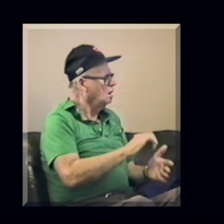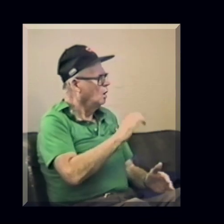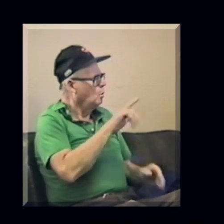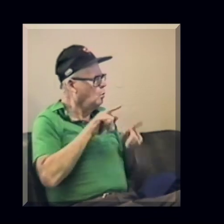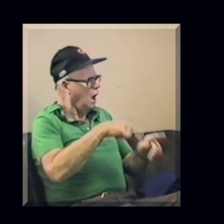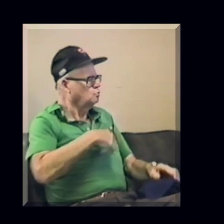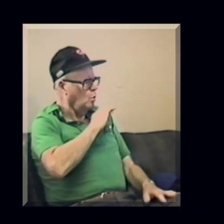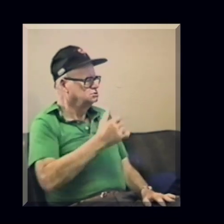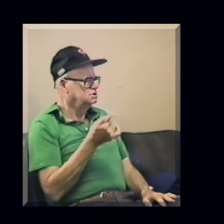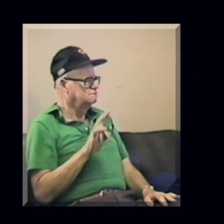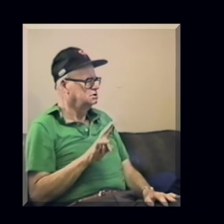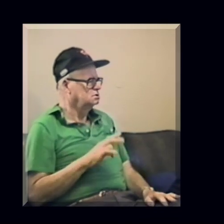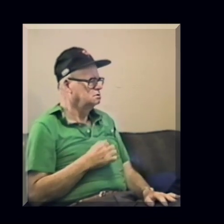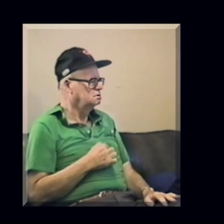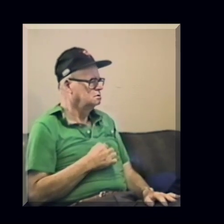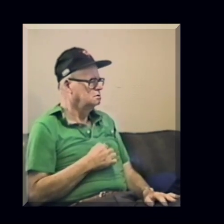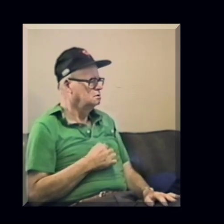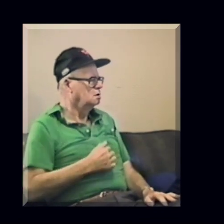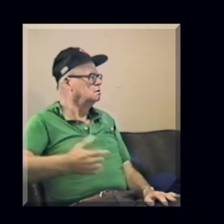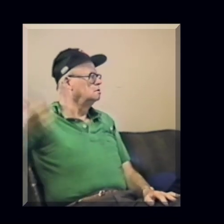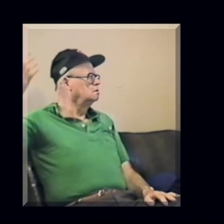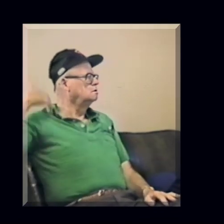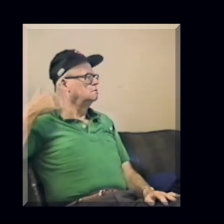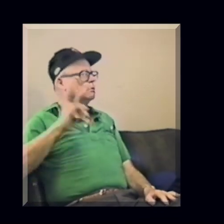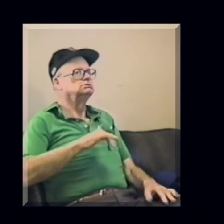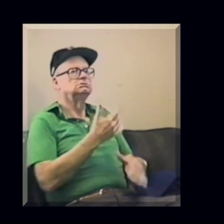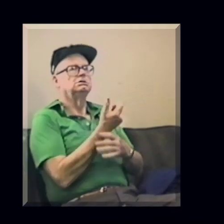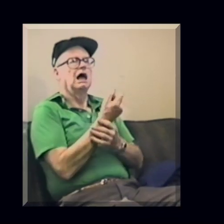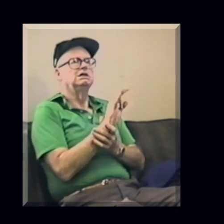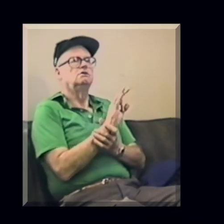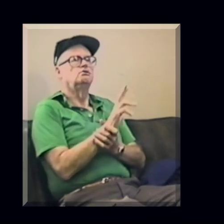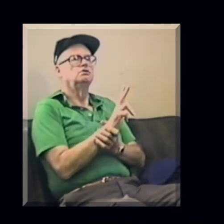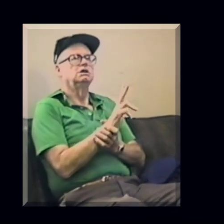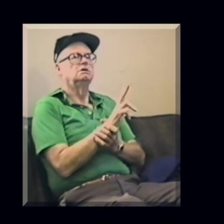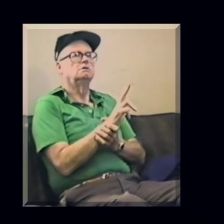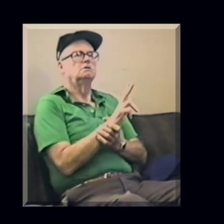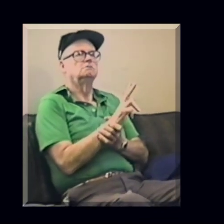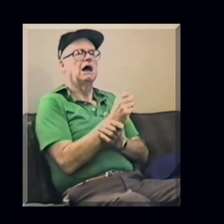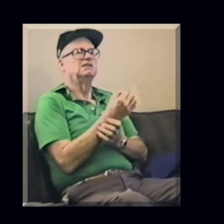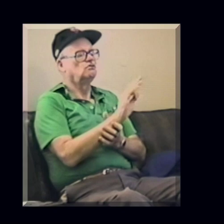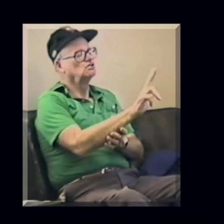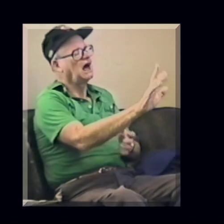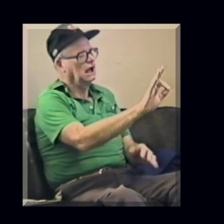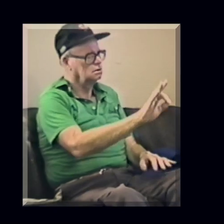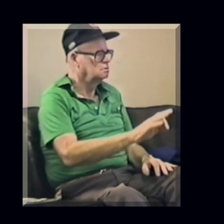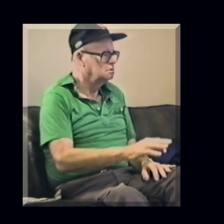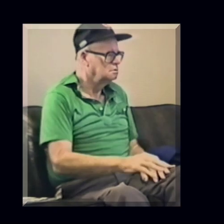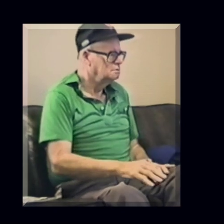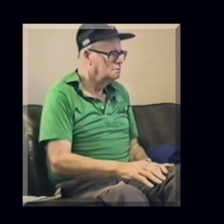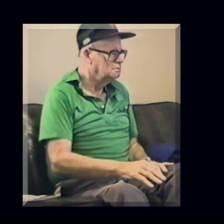I created that when I was 17. That was back in 19...39, 1939.